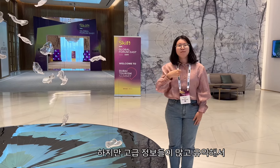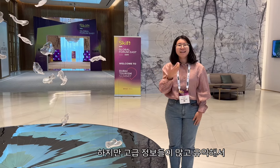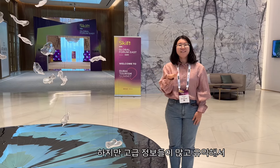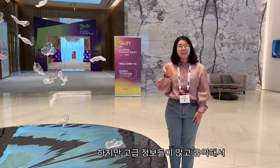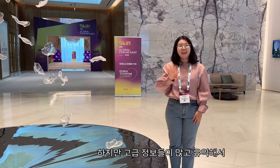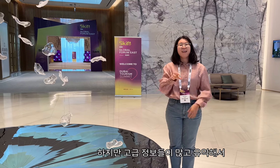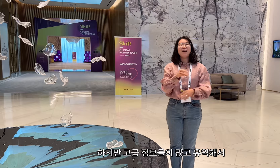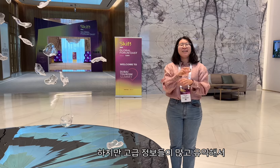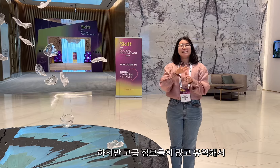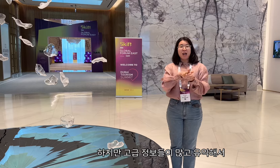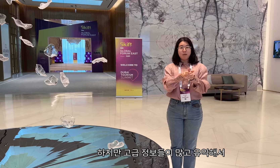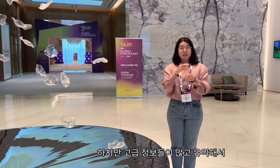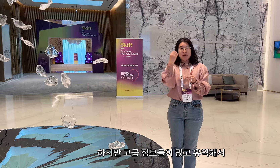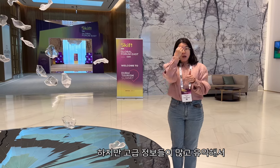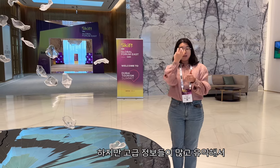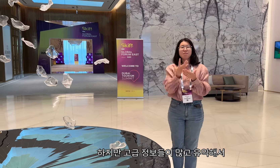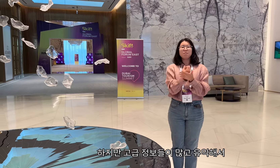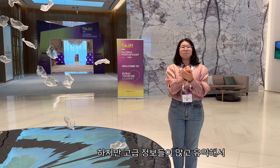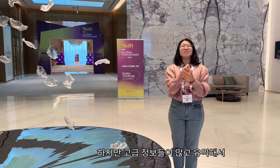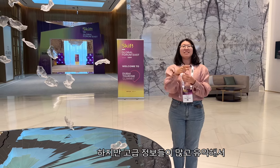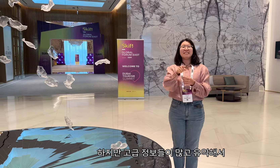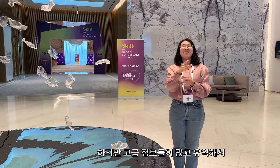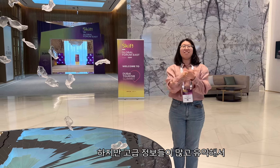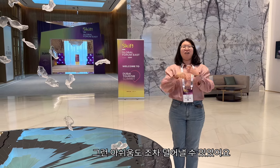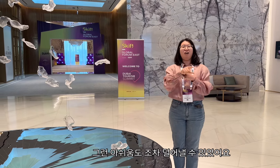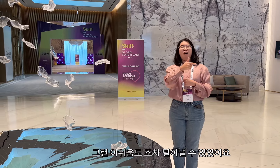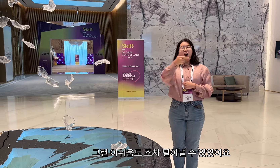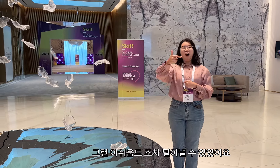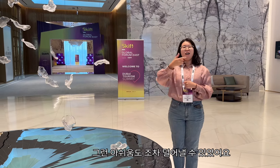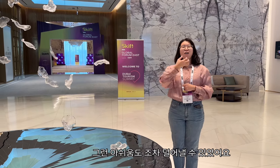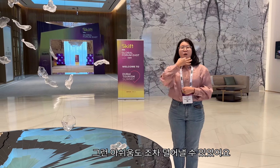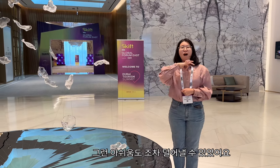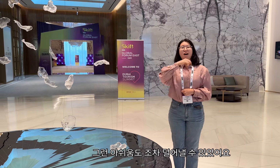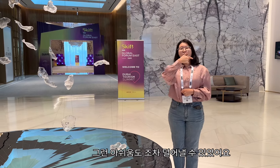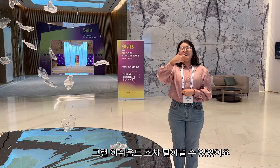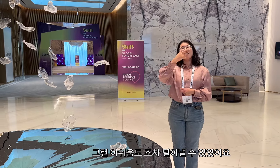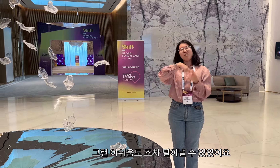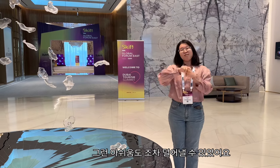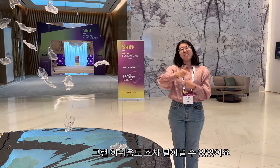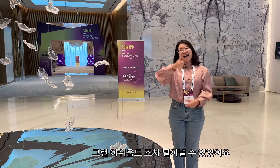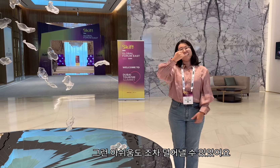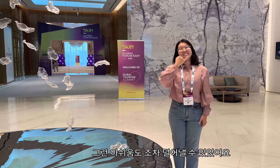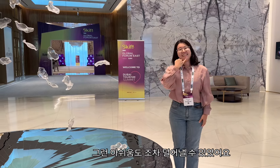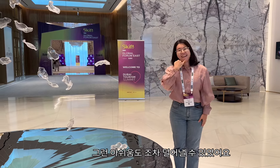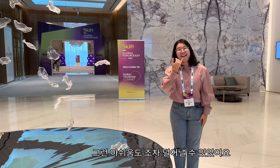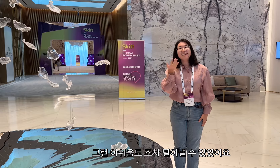However, there was a lot of advanced information and it was useful, so I was able to alleviate even that regret.